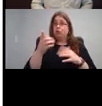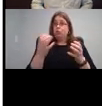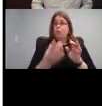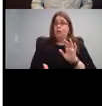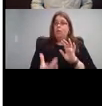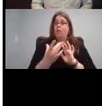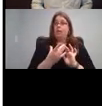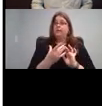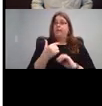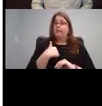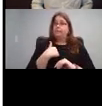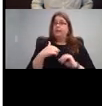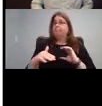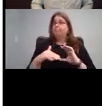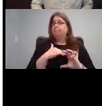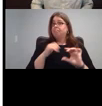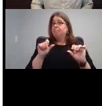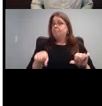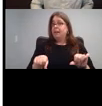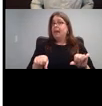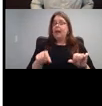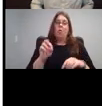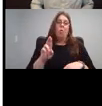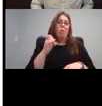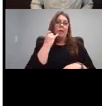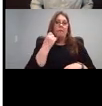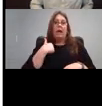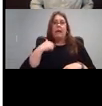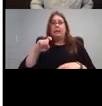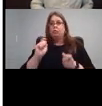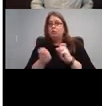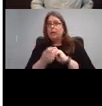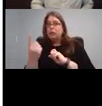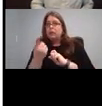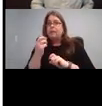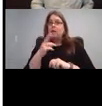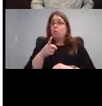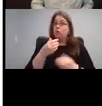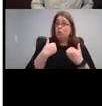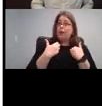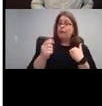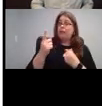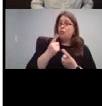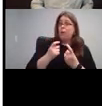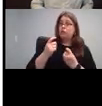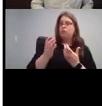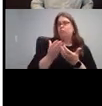me, and let me know about any changes or questions or you know, anything like that.